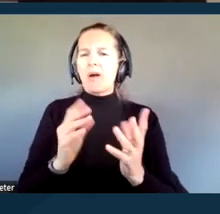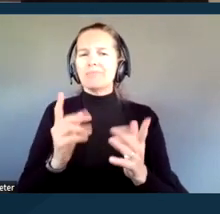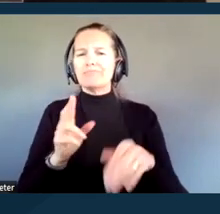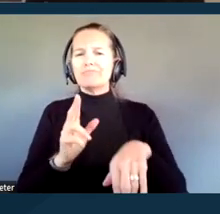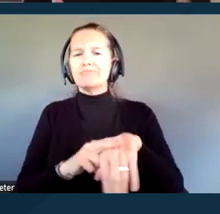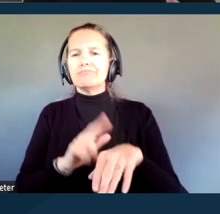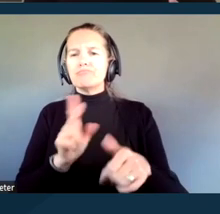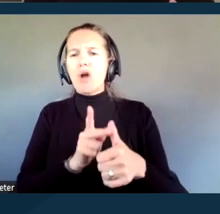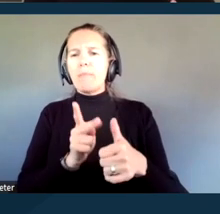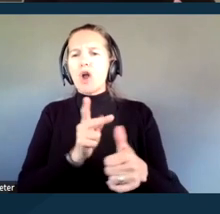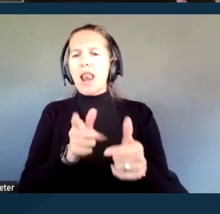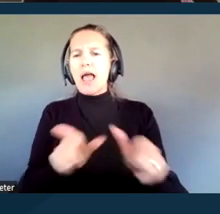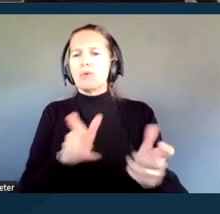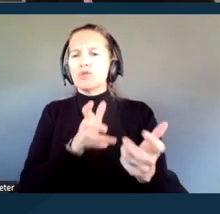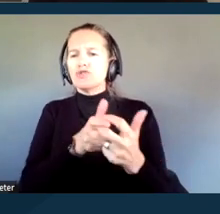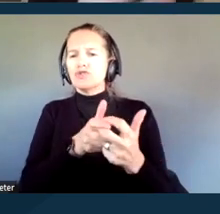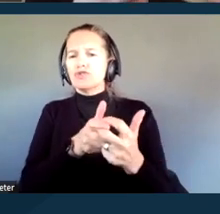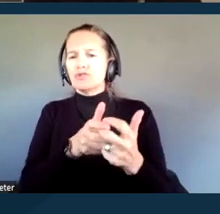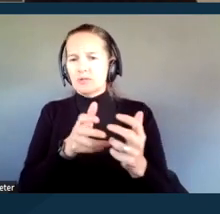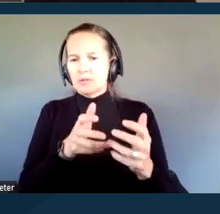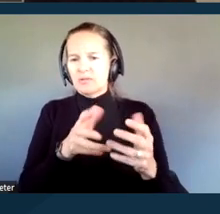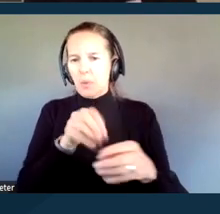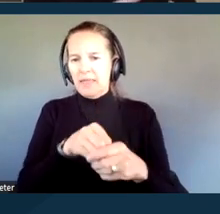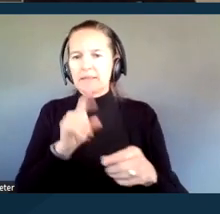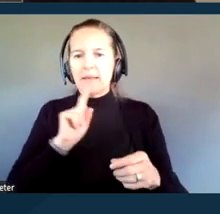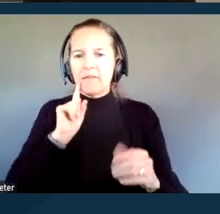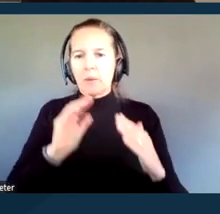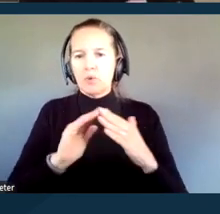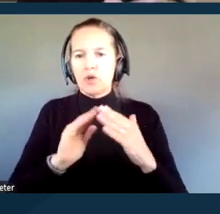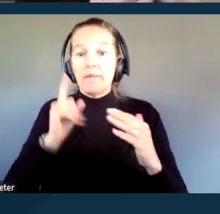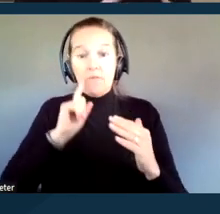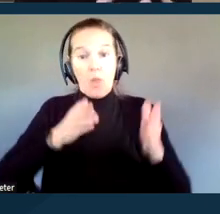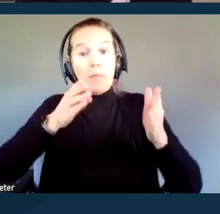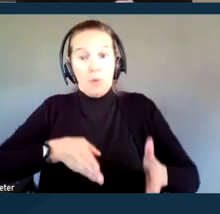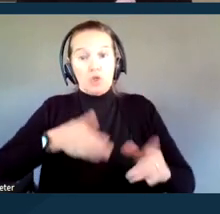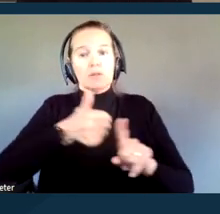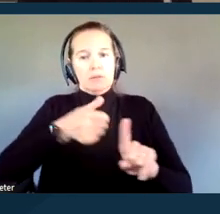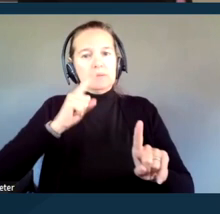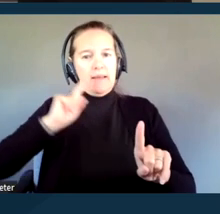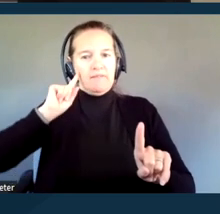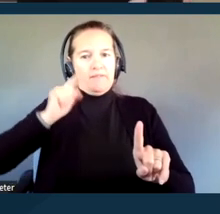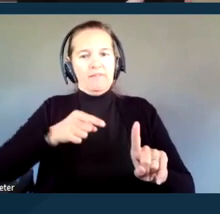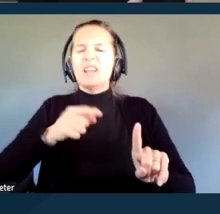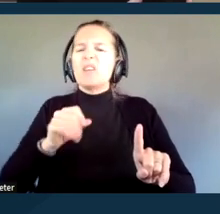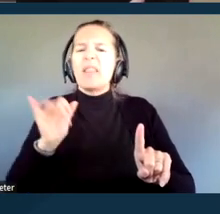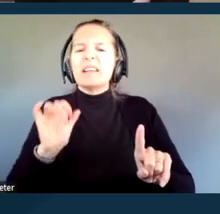within the Deaf community to the person who is Deaf. This is most common with people who are uppercase D Deaf,